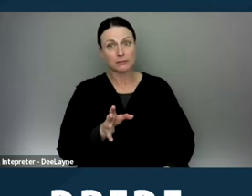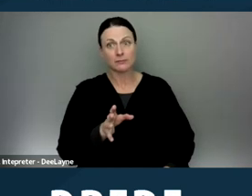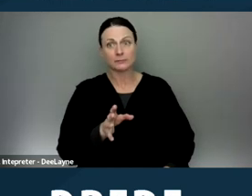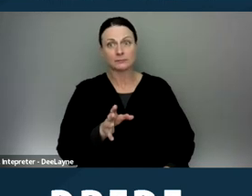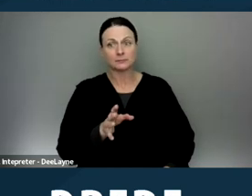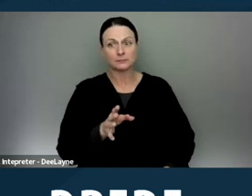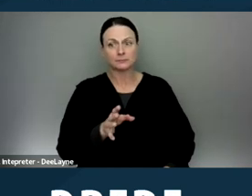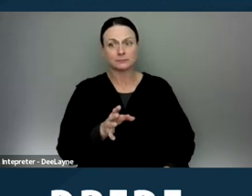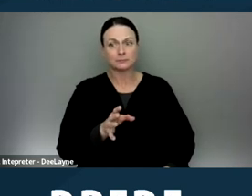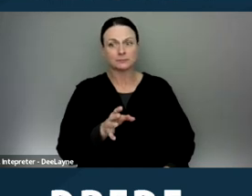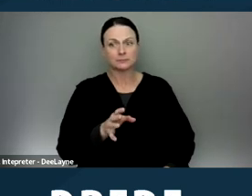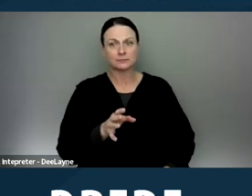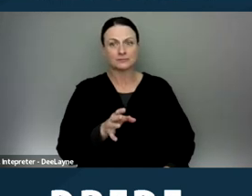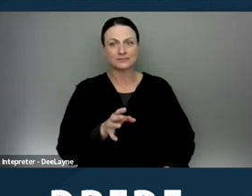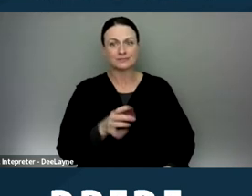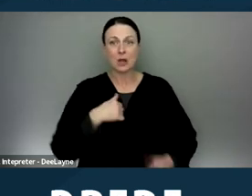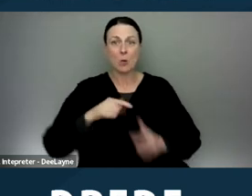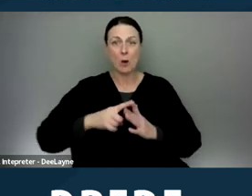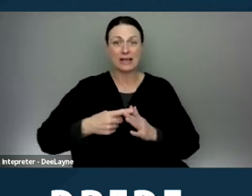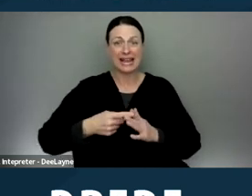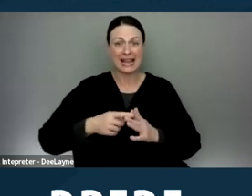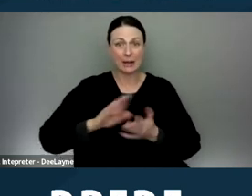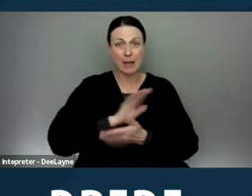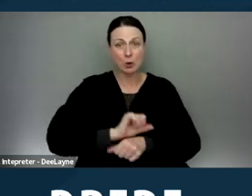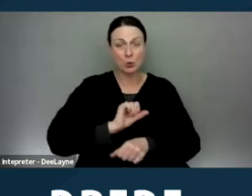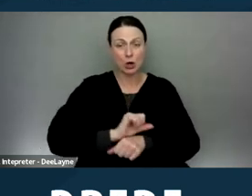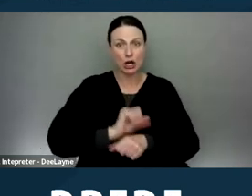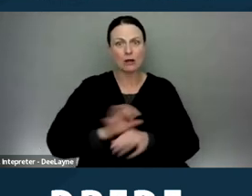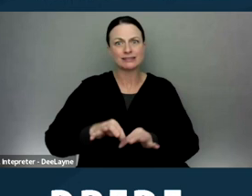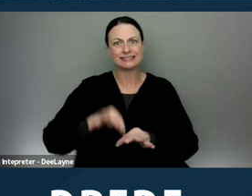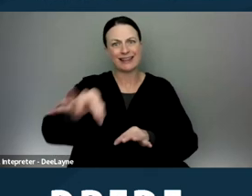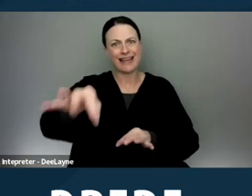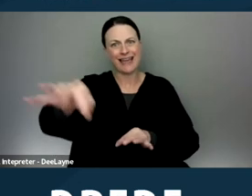and they will say we're beginning the paperwork and the process, but they will delay it and they,